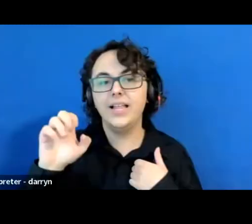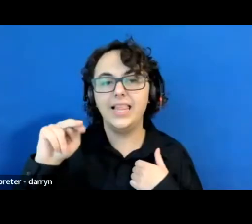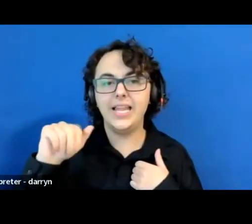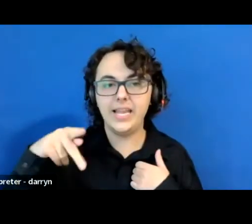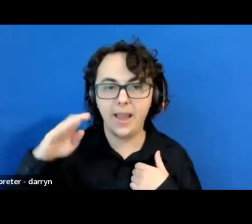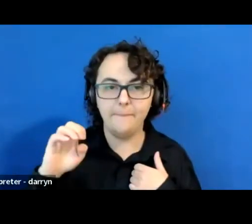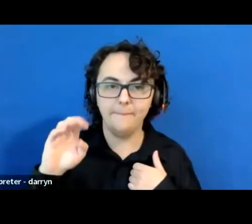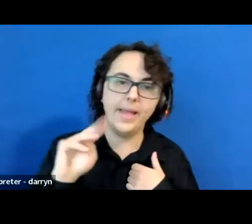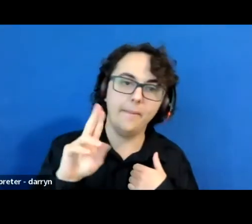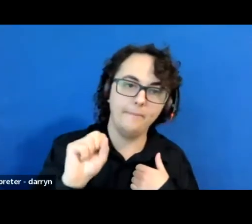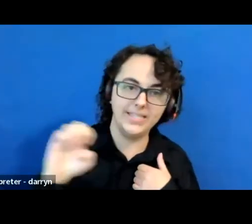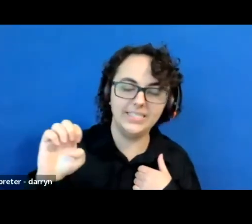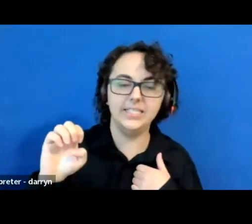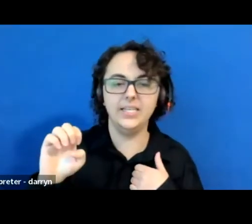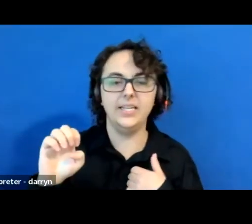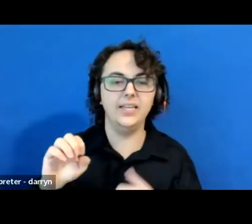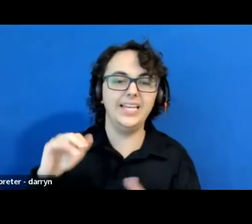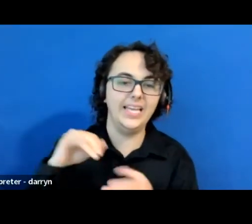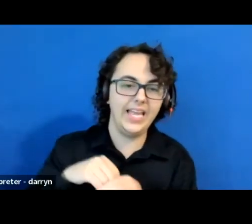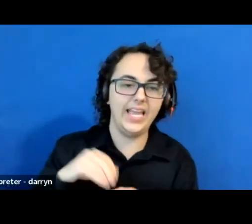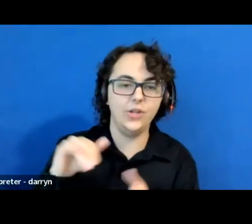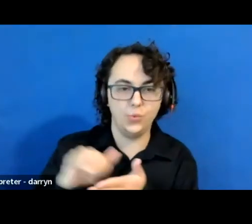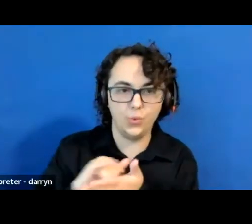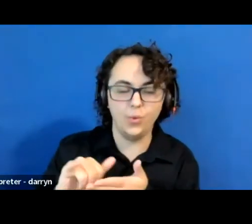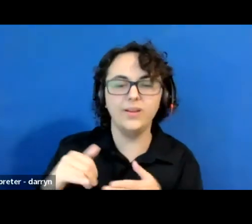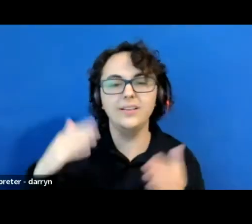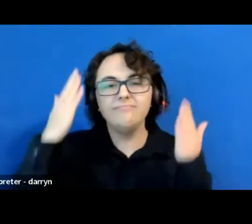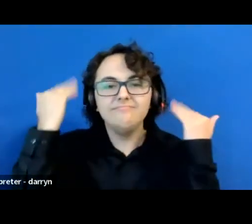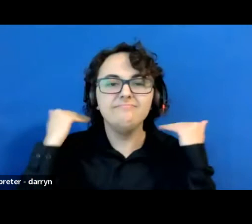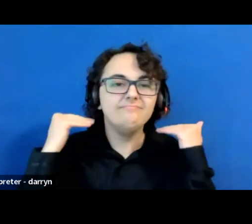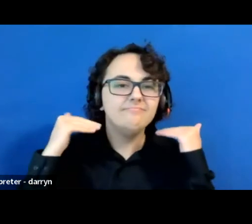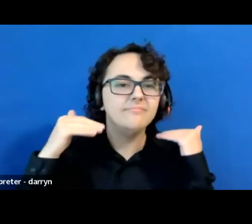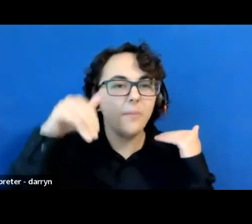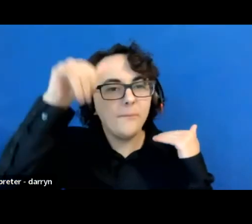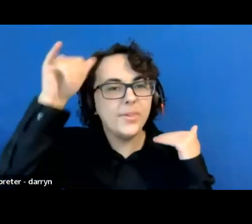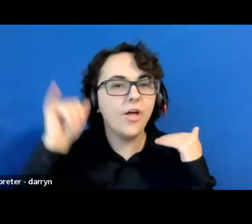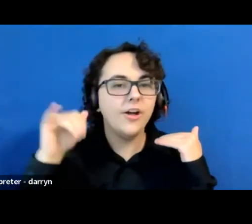And I've got short blonde hair, a white sweater on,